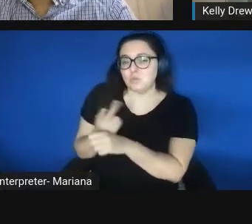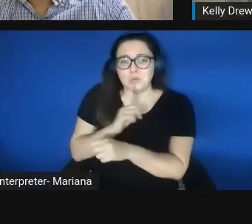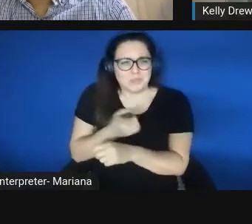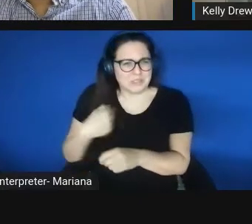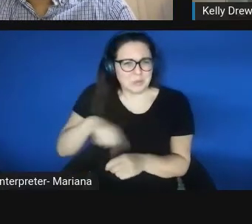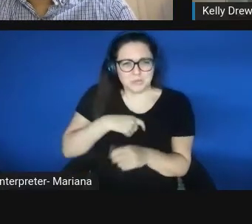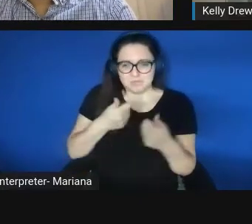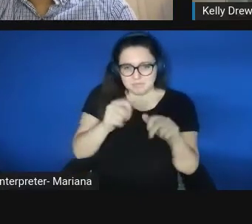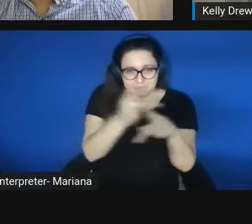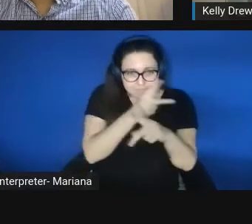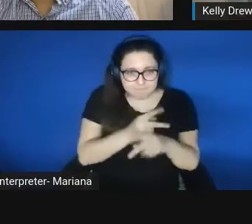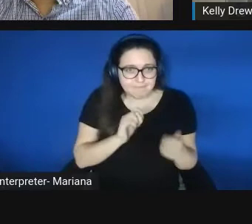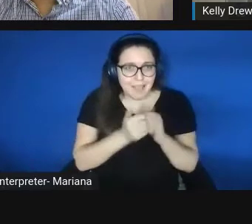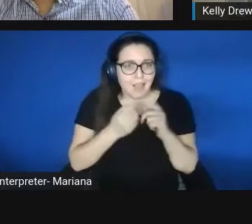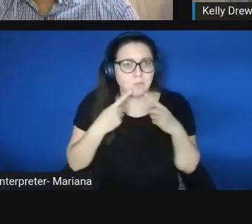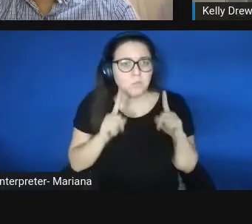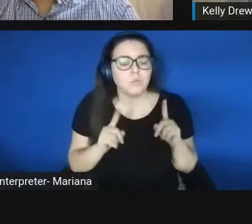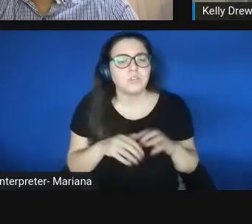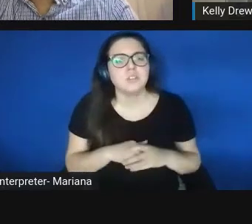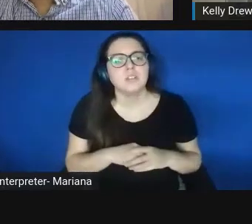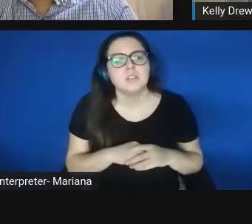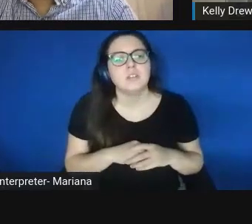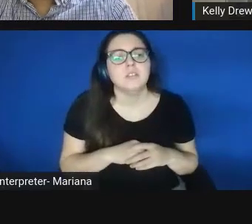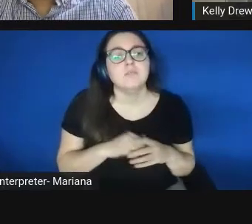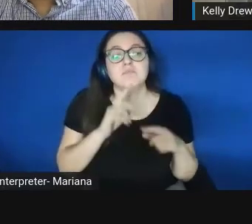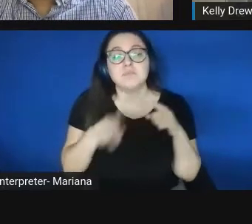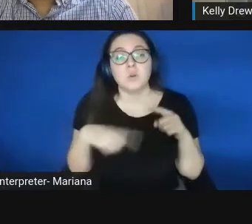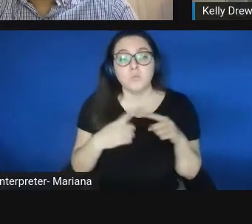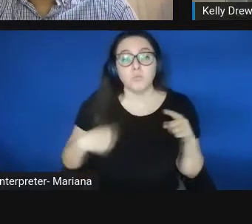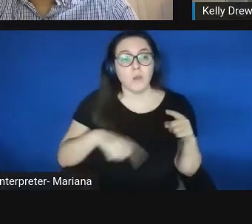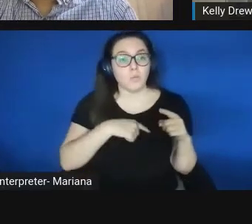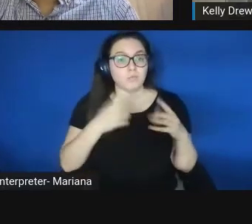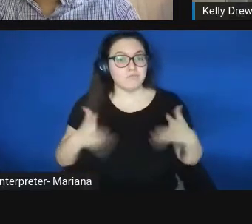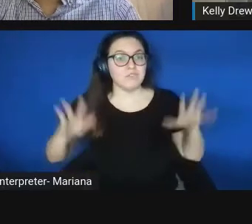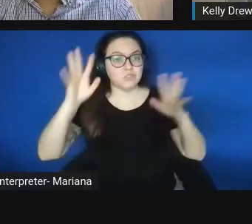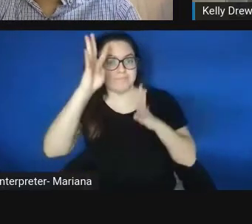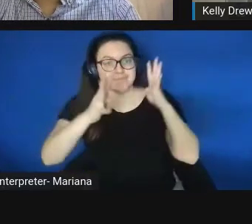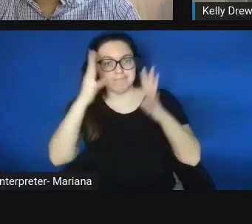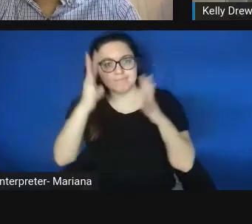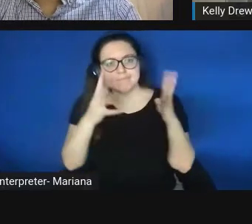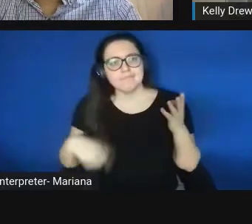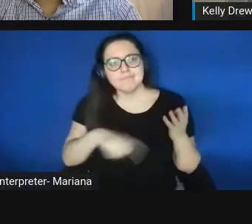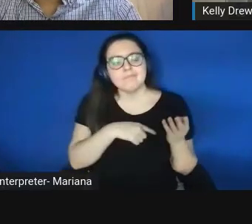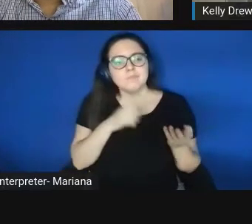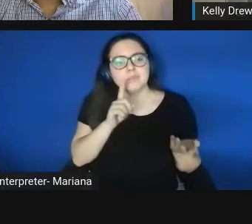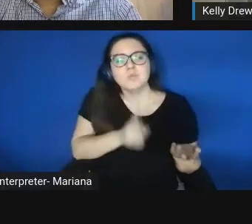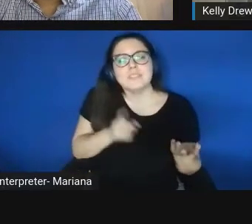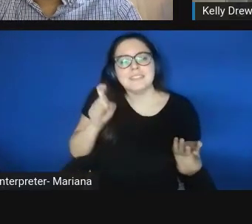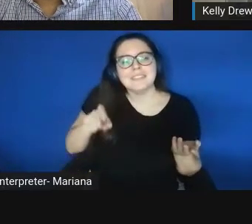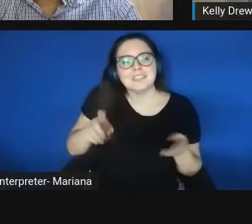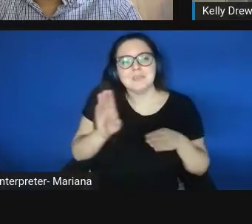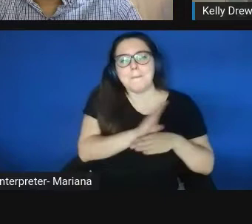But once we have that innovation, we really need the business side to understand